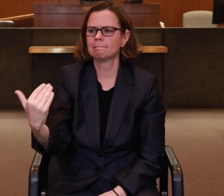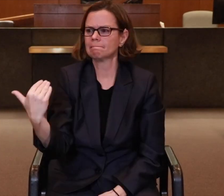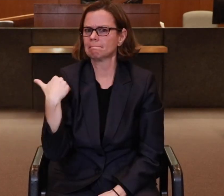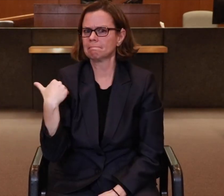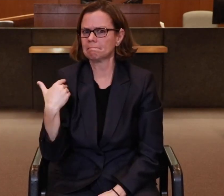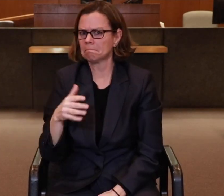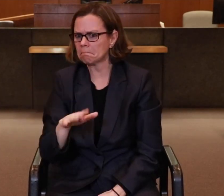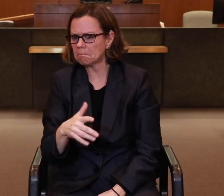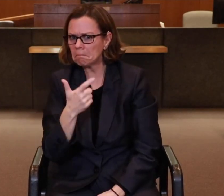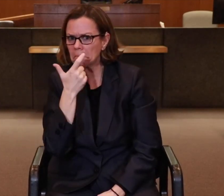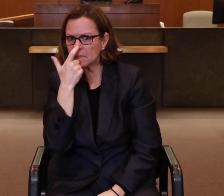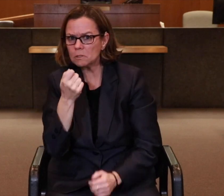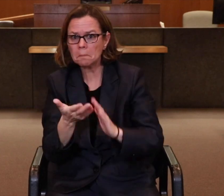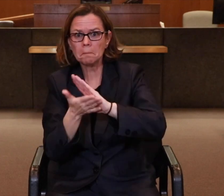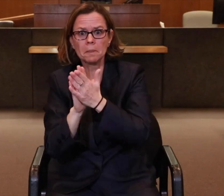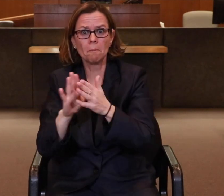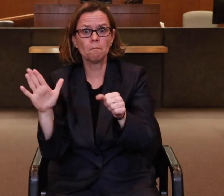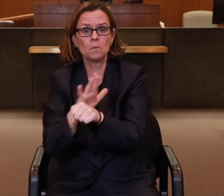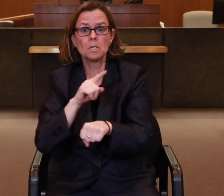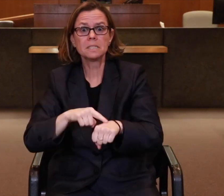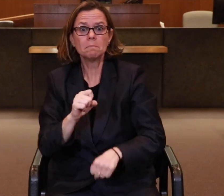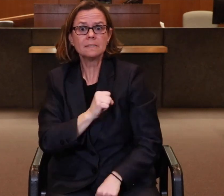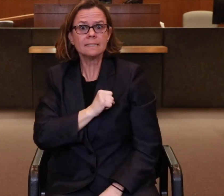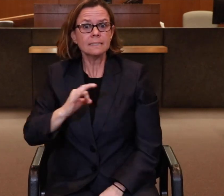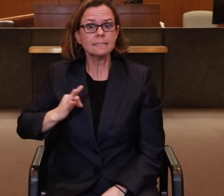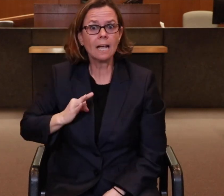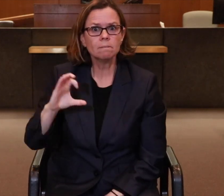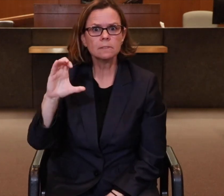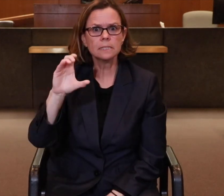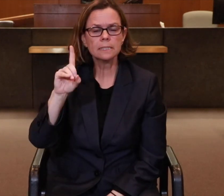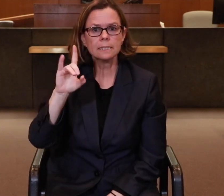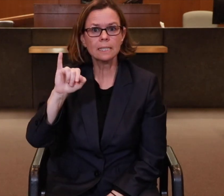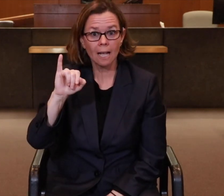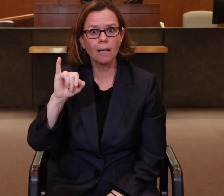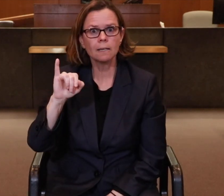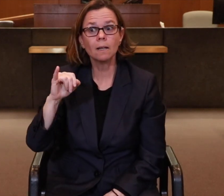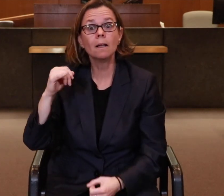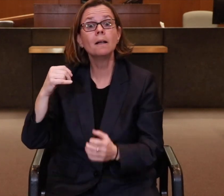and eventually they asked me if I was interested in becoming a full-time staff as a CDI.